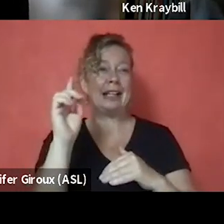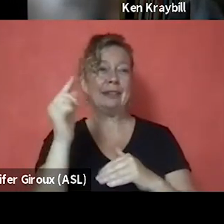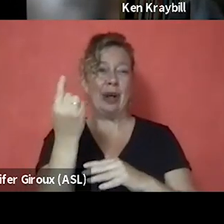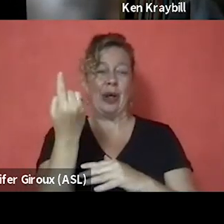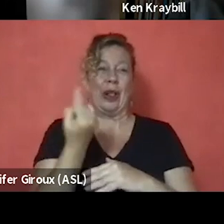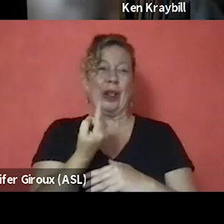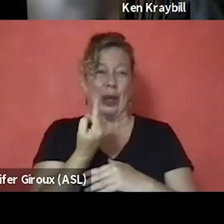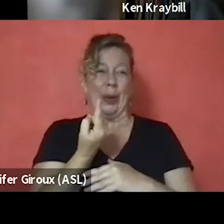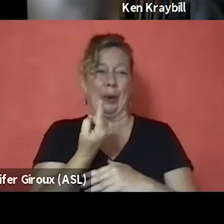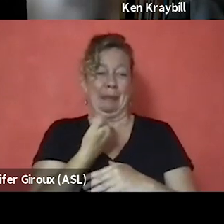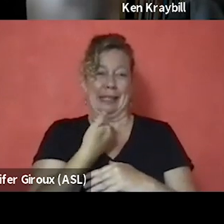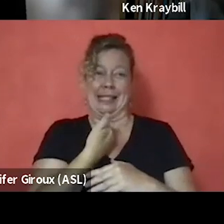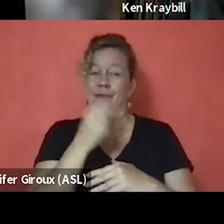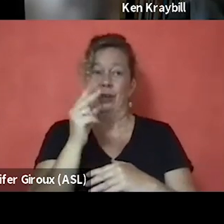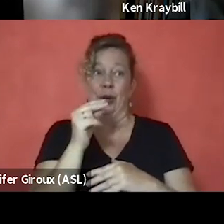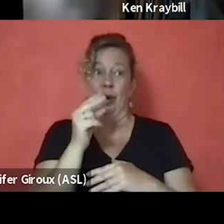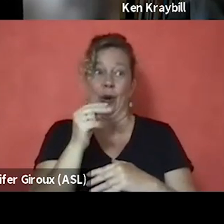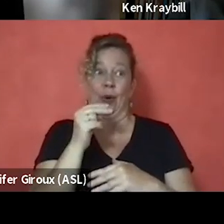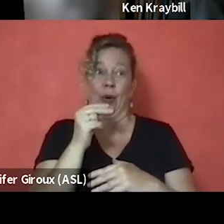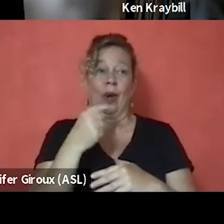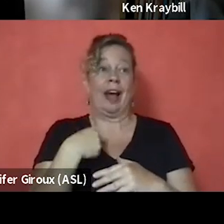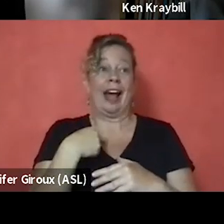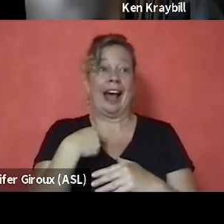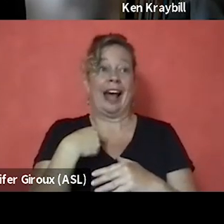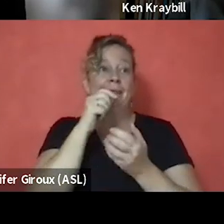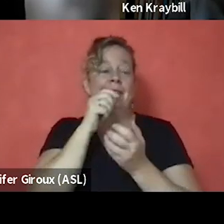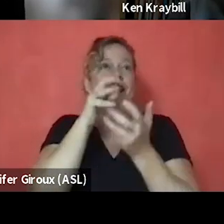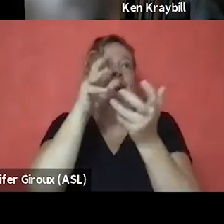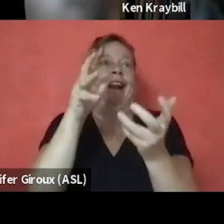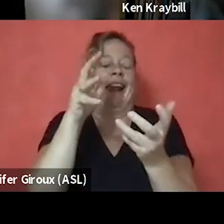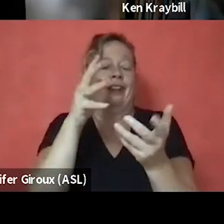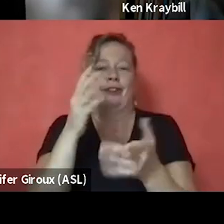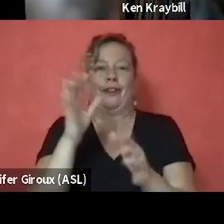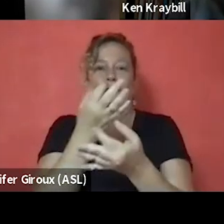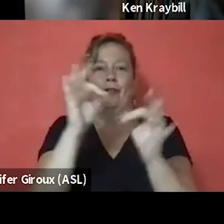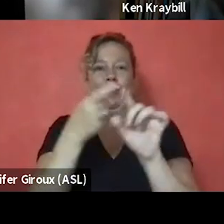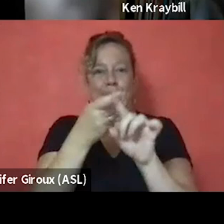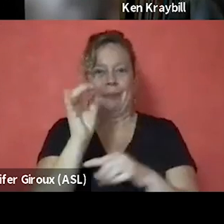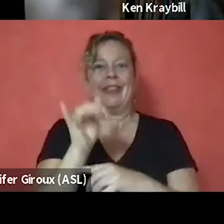since the day I walked out of treatment. And there was a freedom that comes from that. And so, yeah, that came up for me,